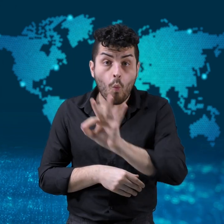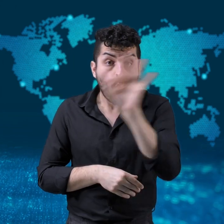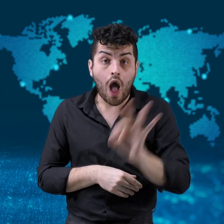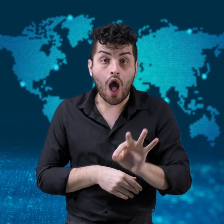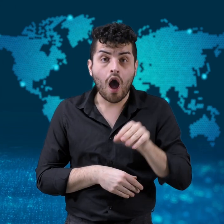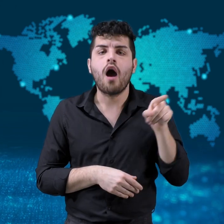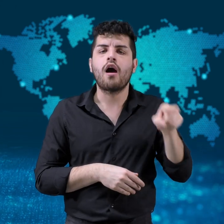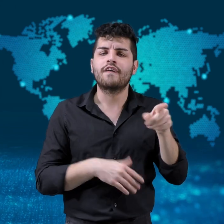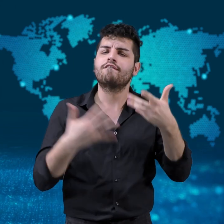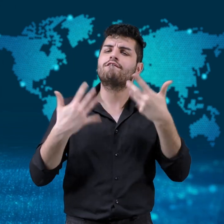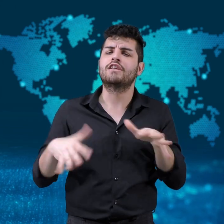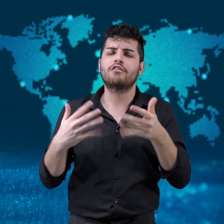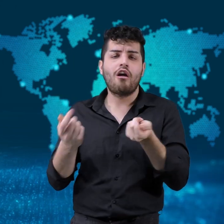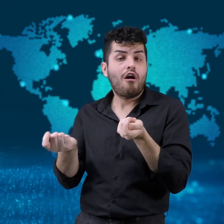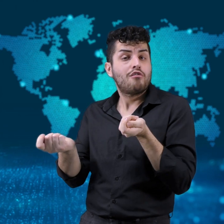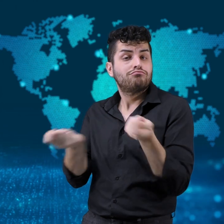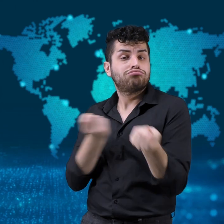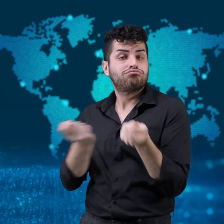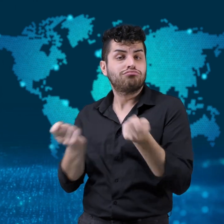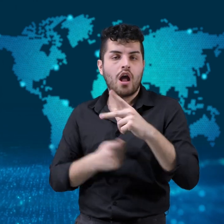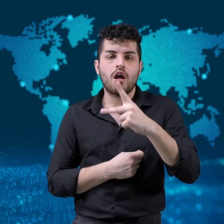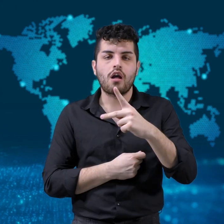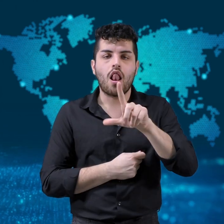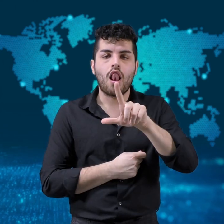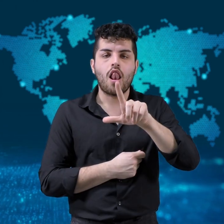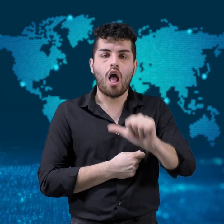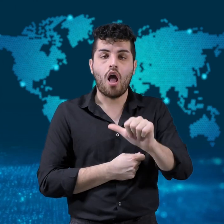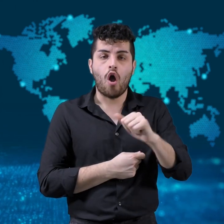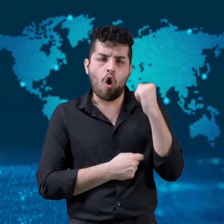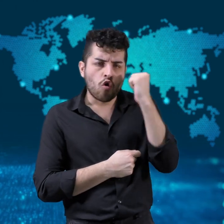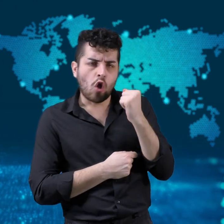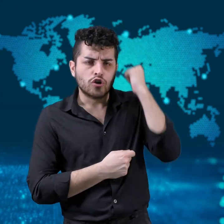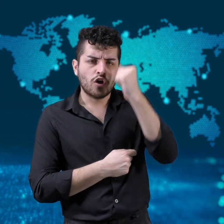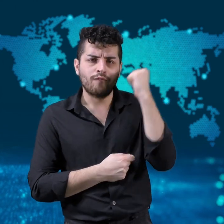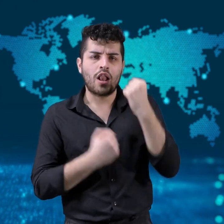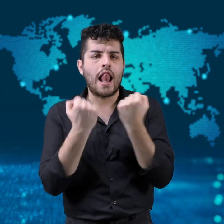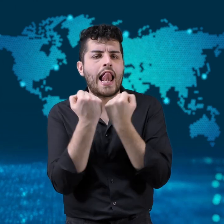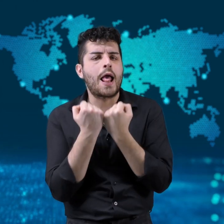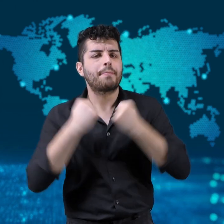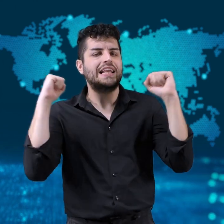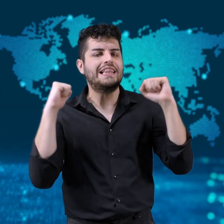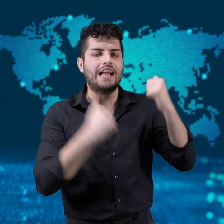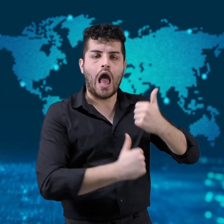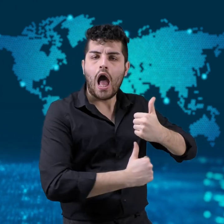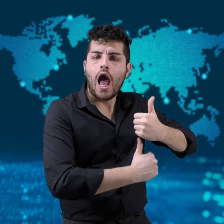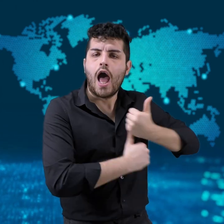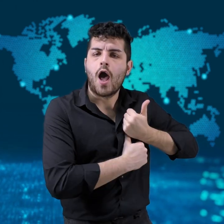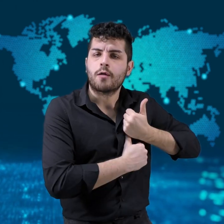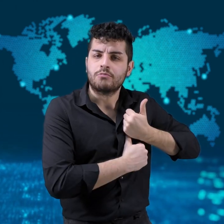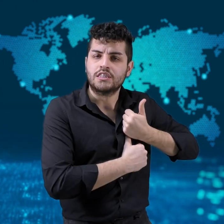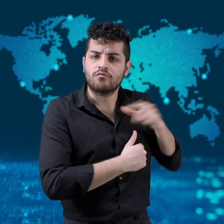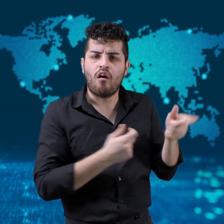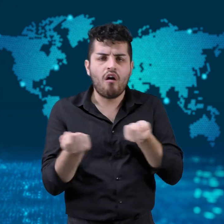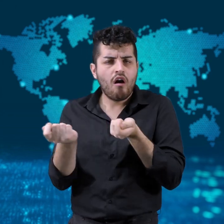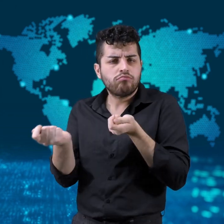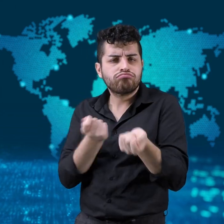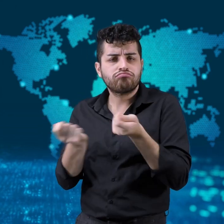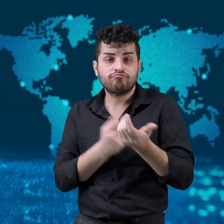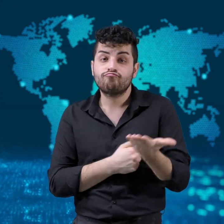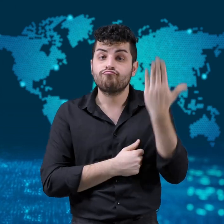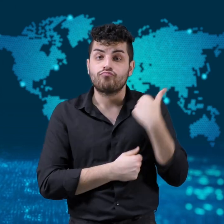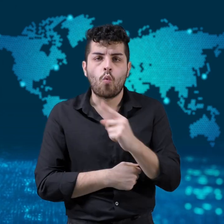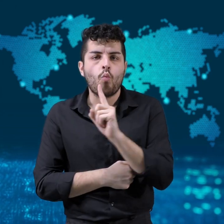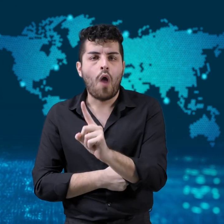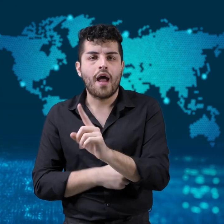committed as leader of the Kosovo Liberation Army (KLA) in 1998.